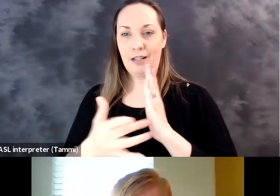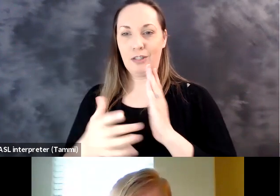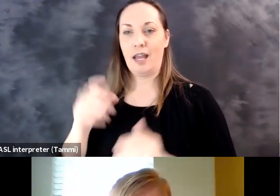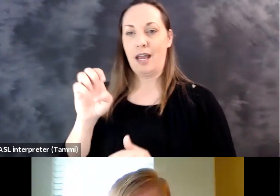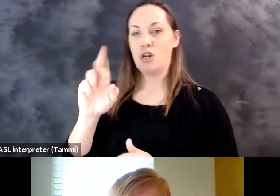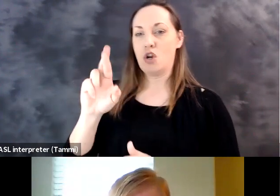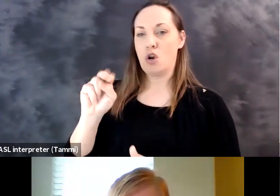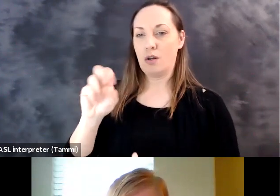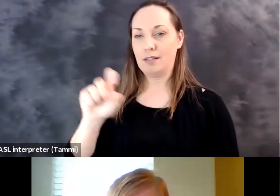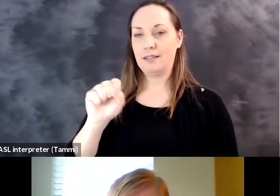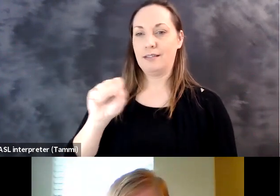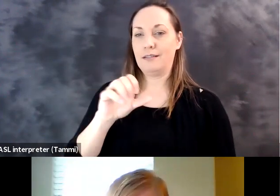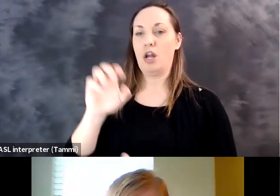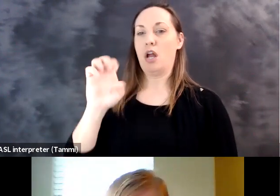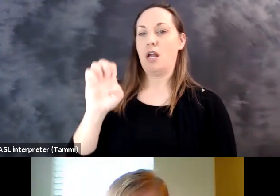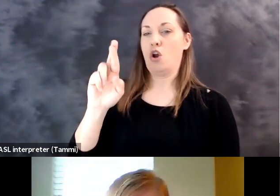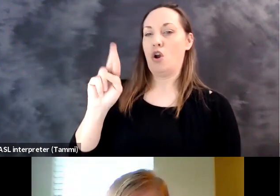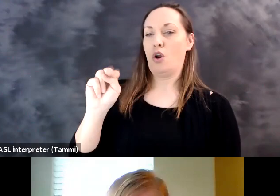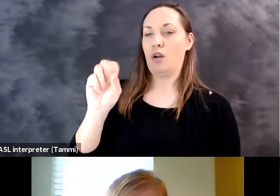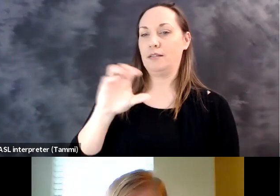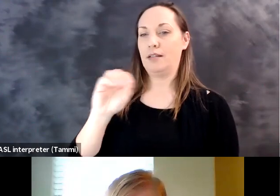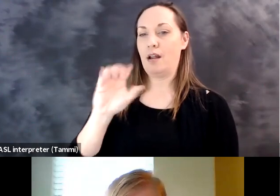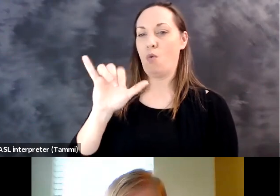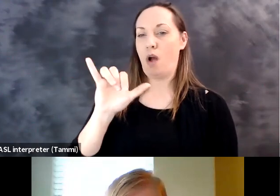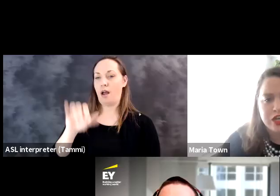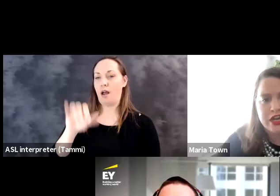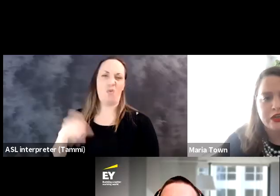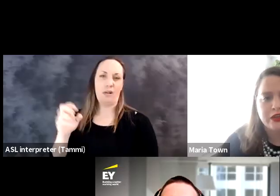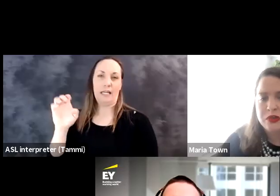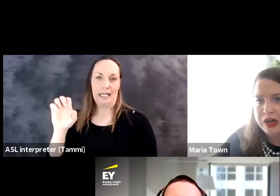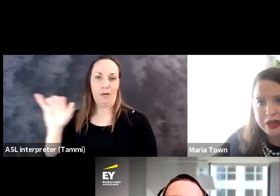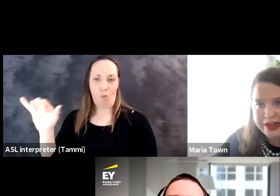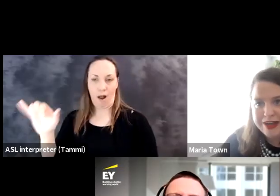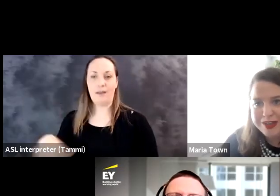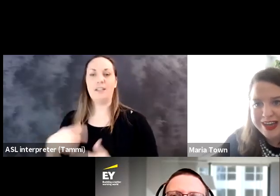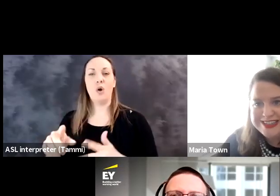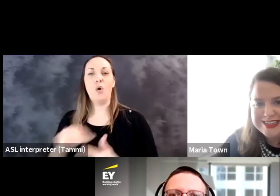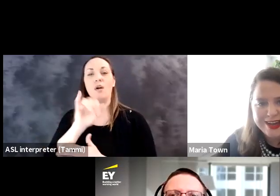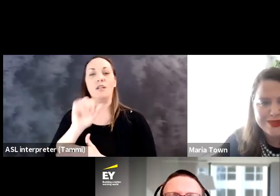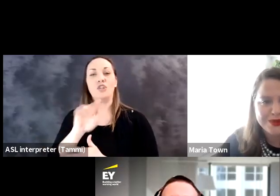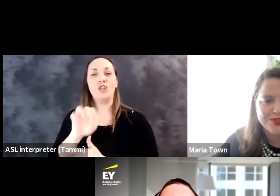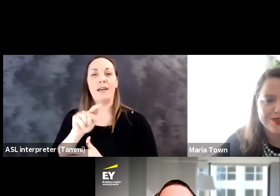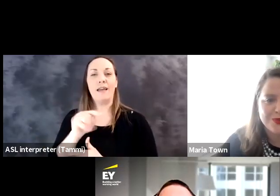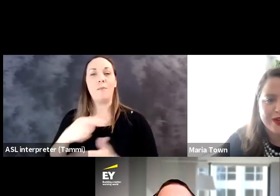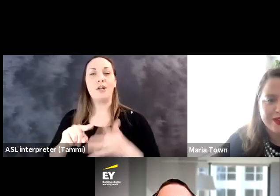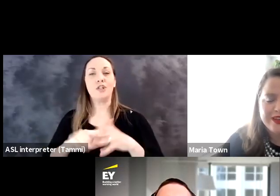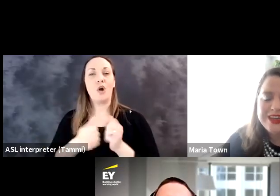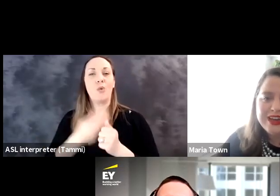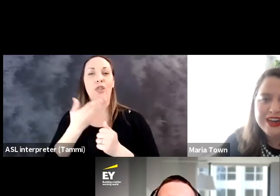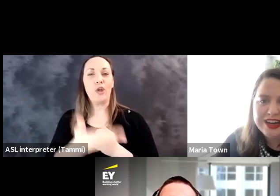provides one to one AT services at a distance via Microsoft Teams. Ask Kevin, I'm going to start with you.